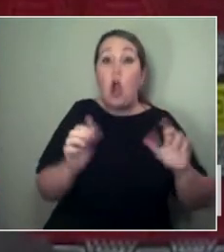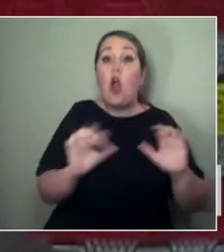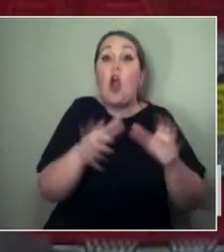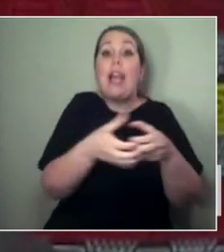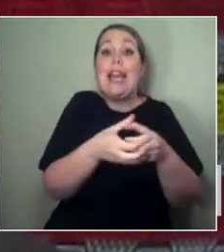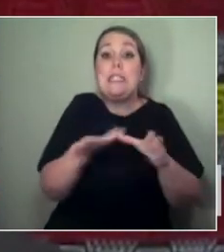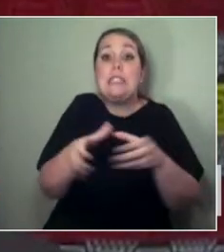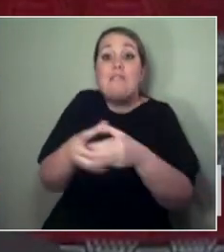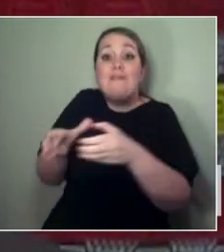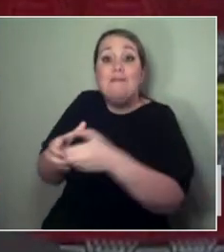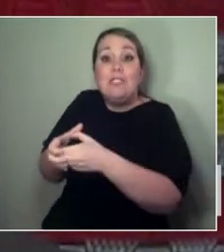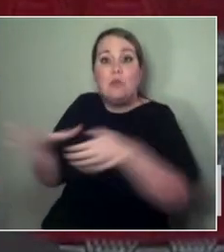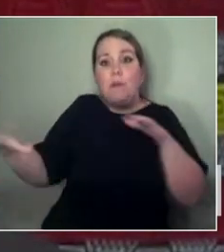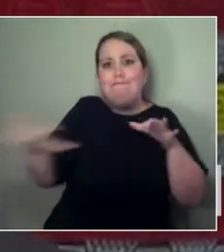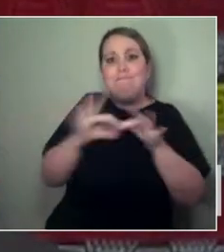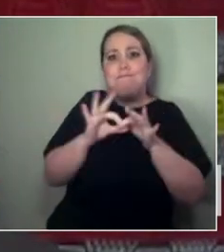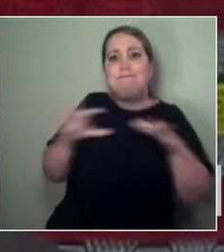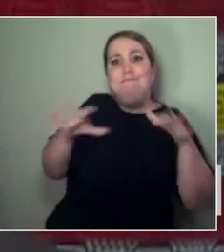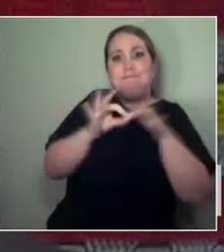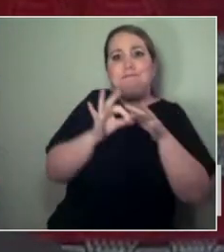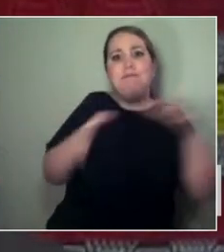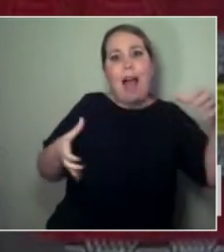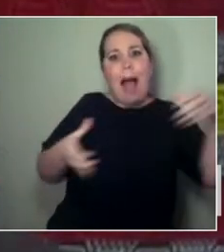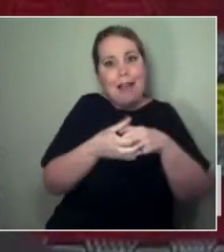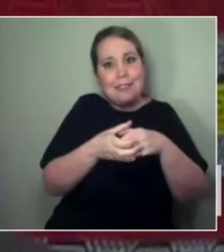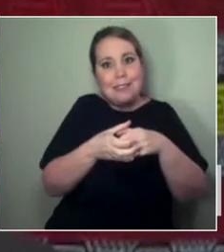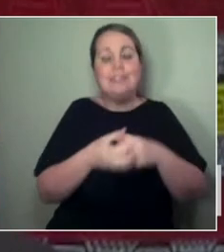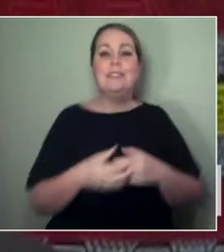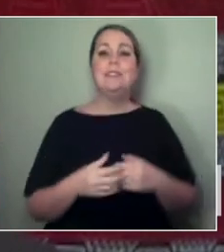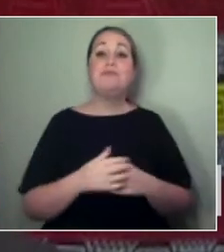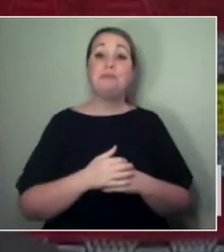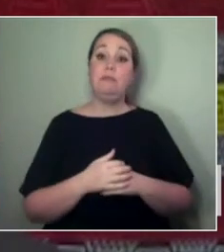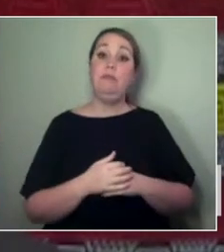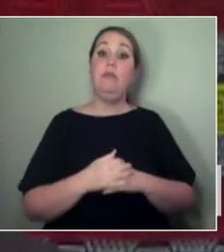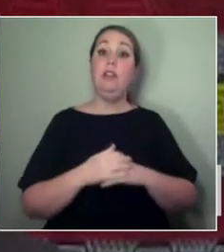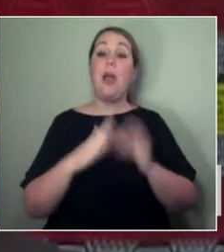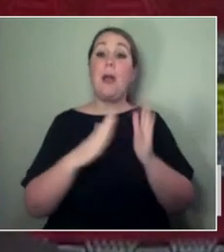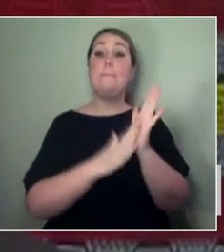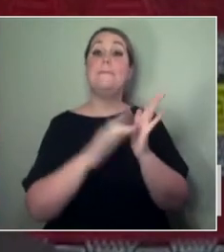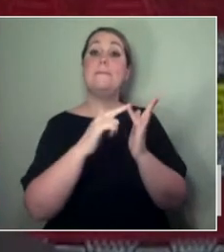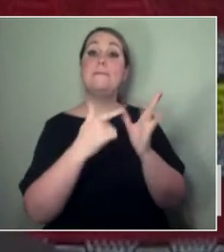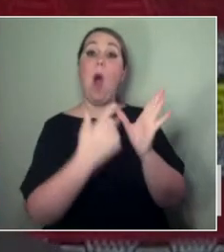Being part of a moana collective full of Māori and Pasifika creatives